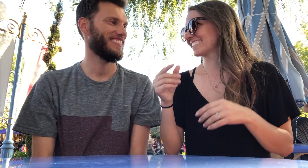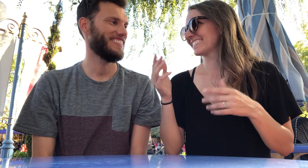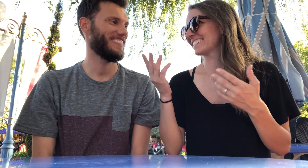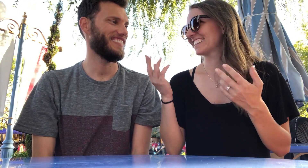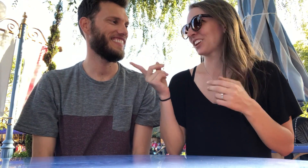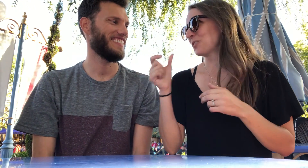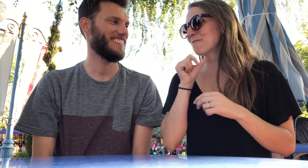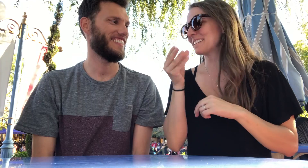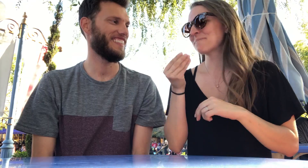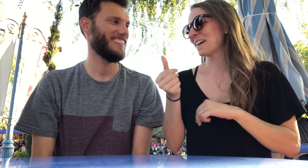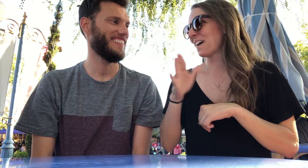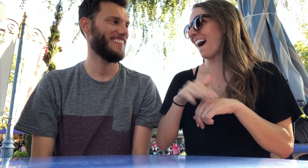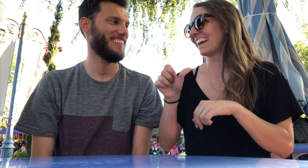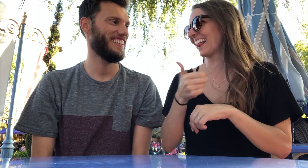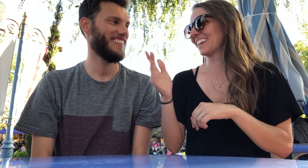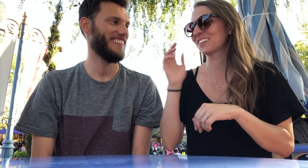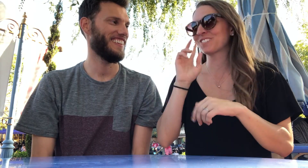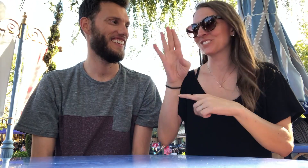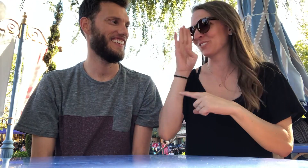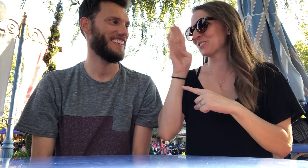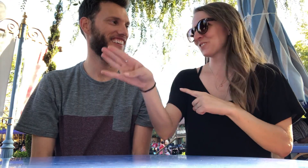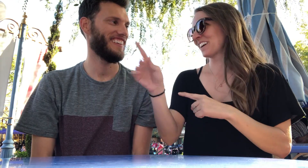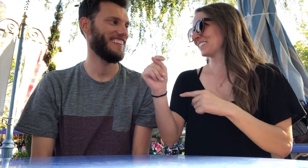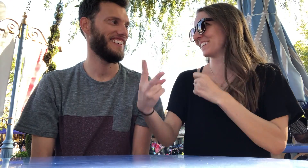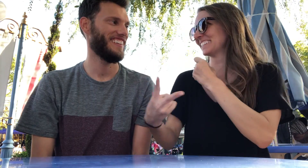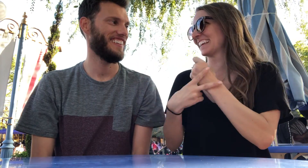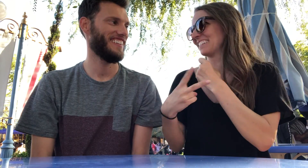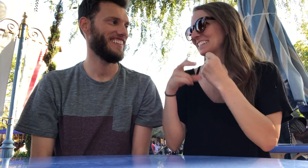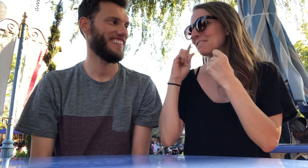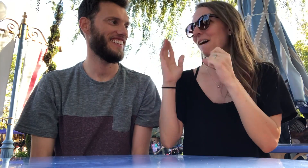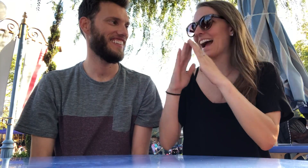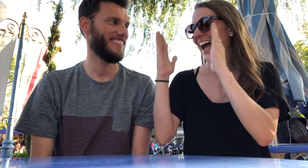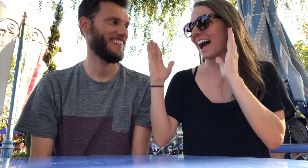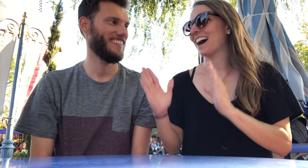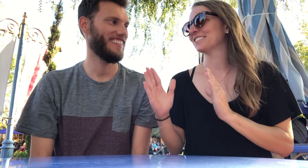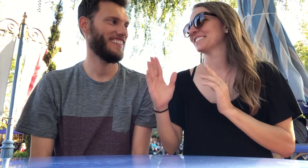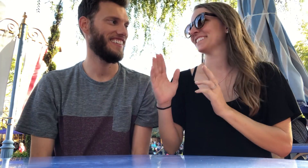You wouldn't spend the money on anything. It would go straight to our savings for a house.